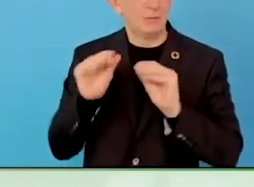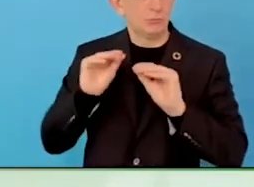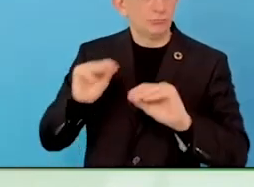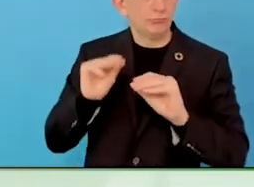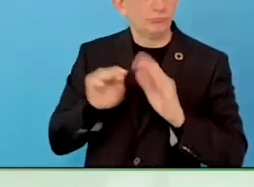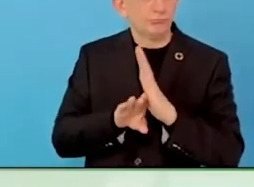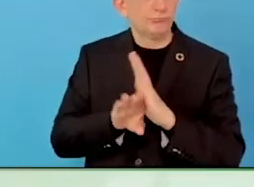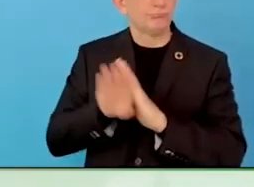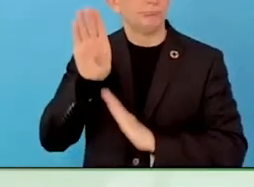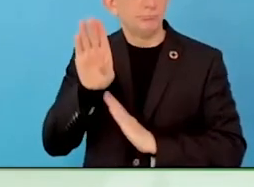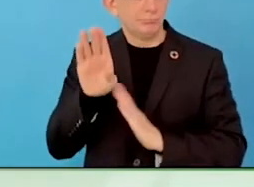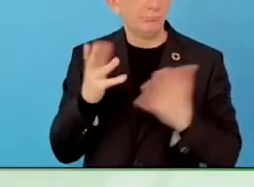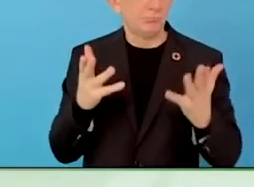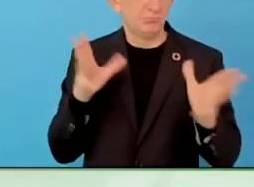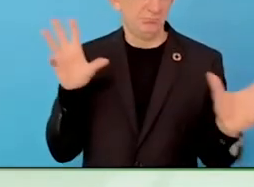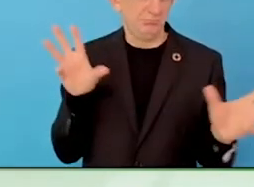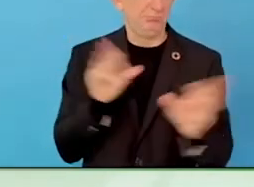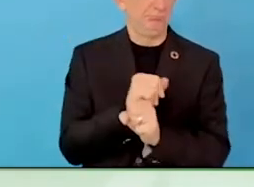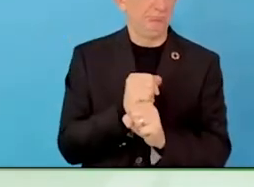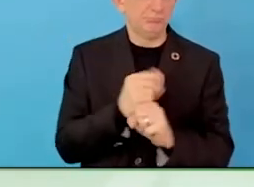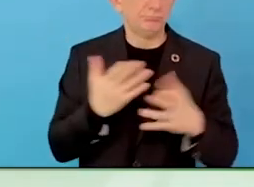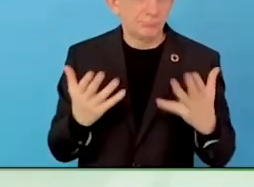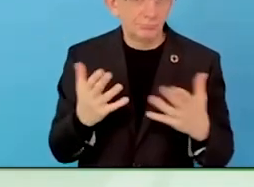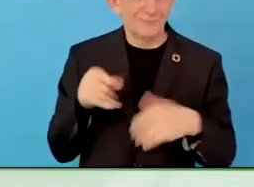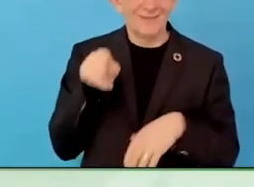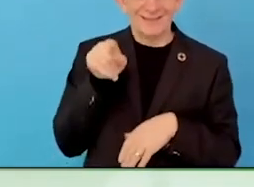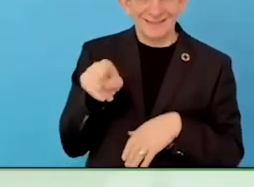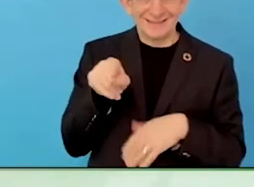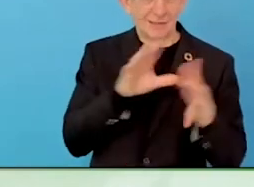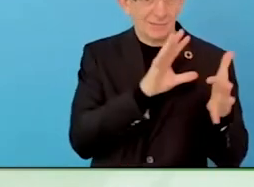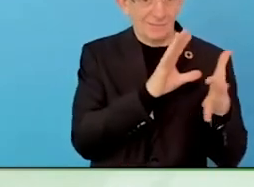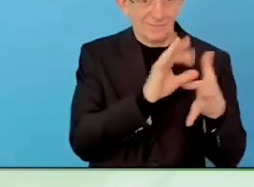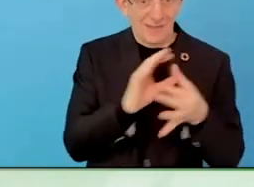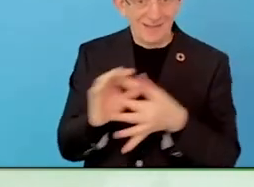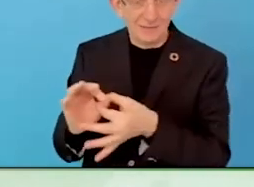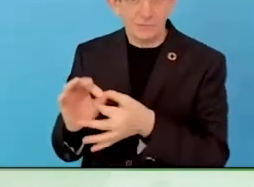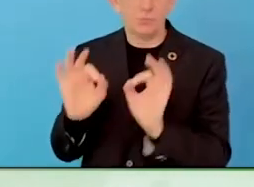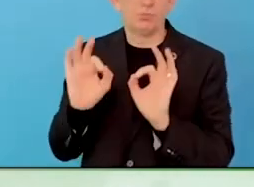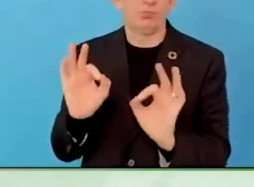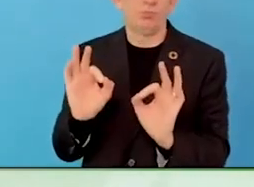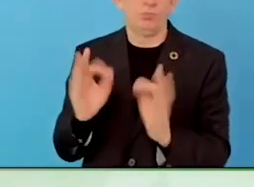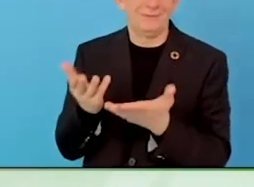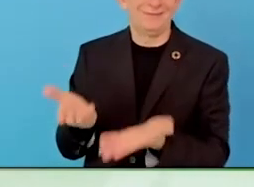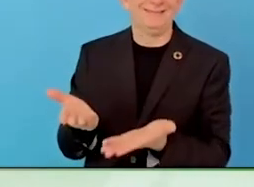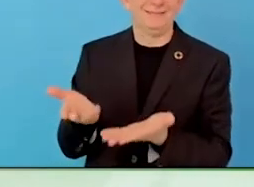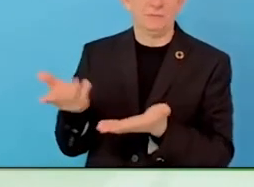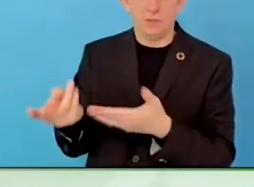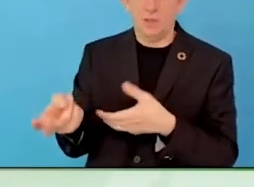It is only part. To finish my explanation from before, next to that we took